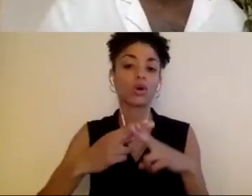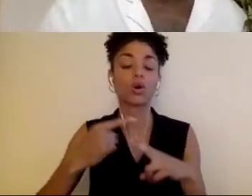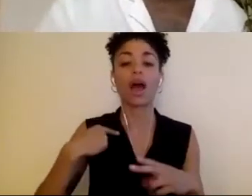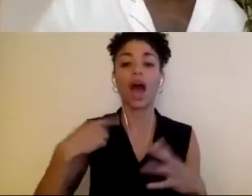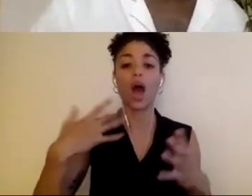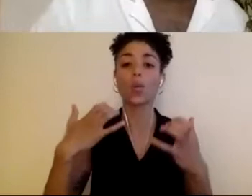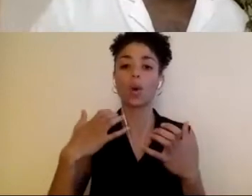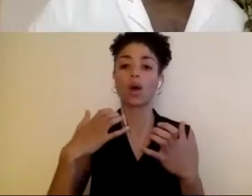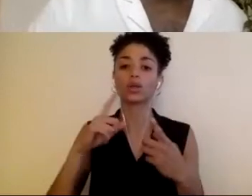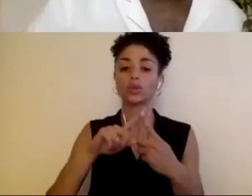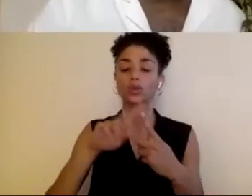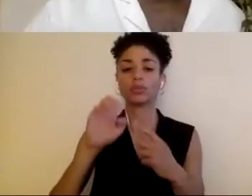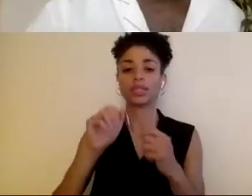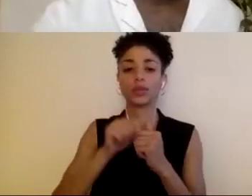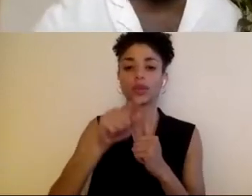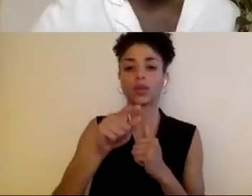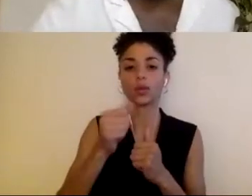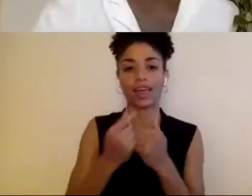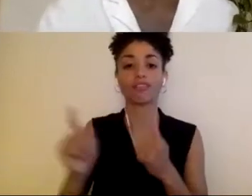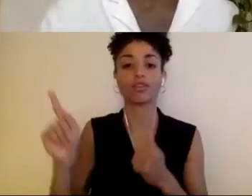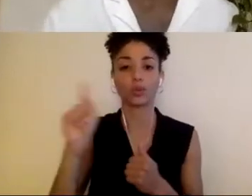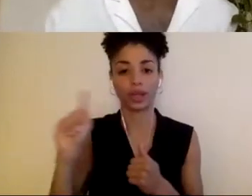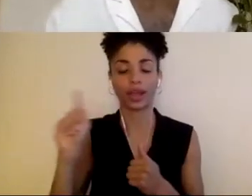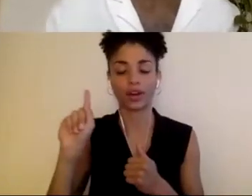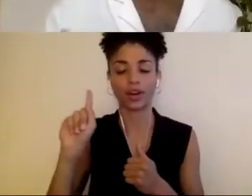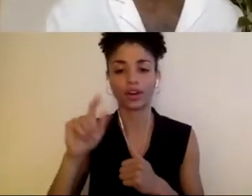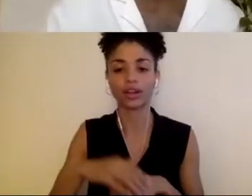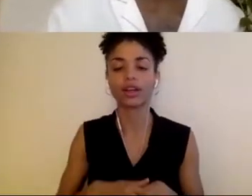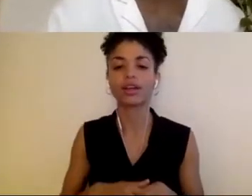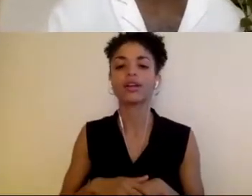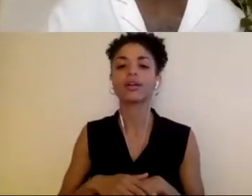at a performance space in New York And what was so unique about it was